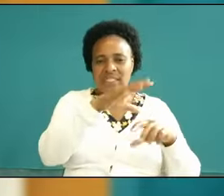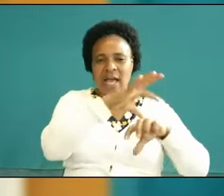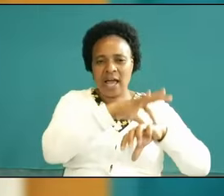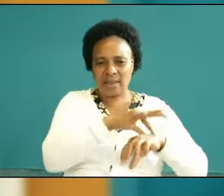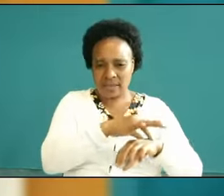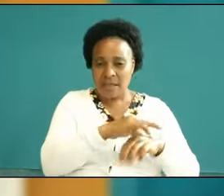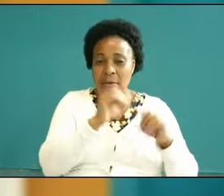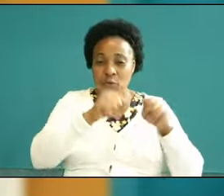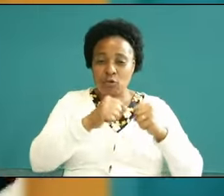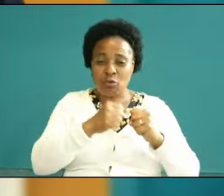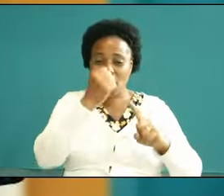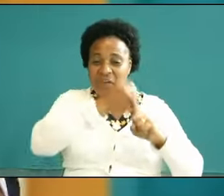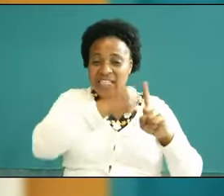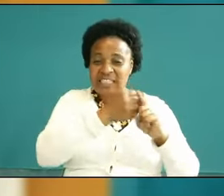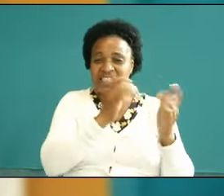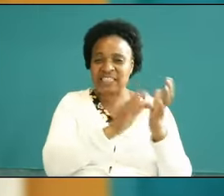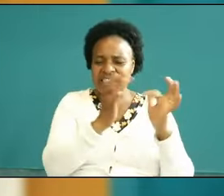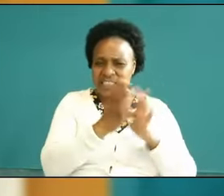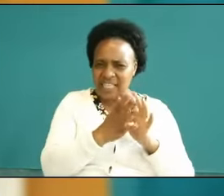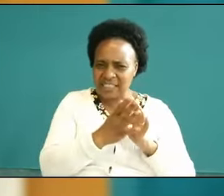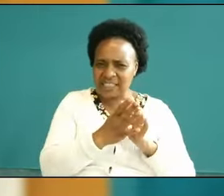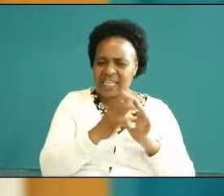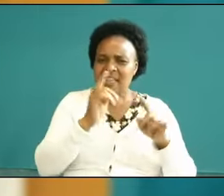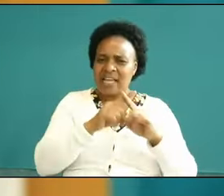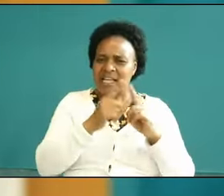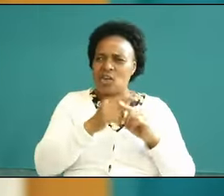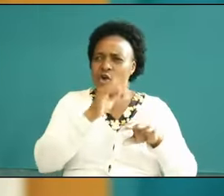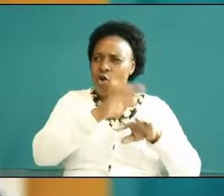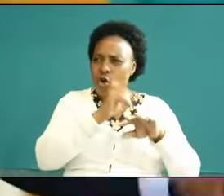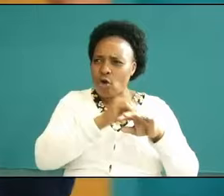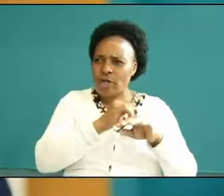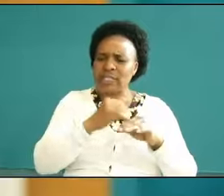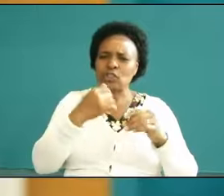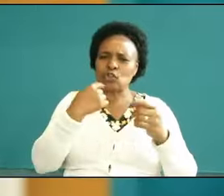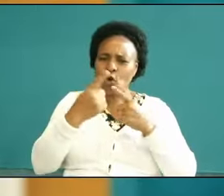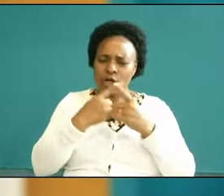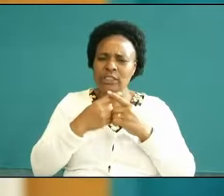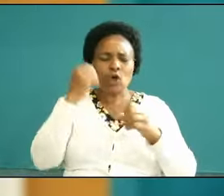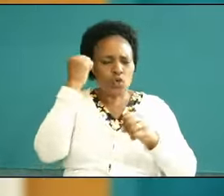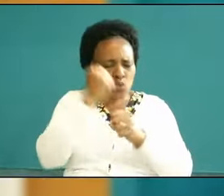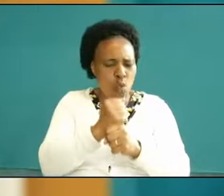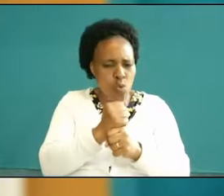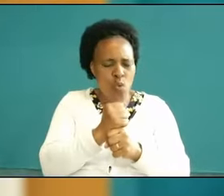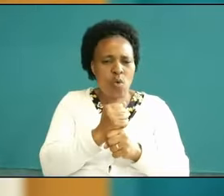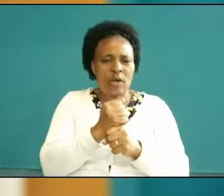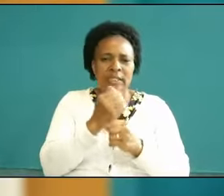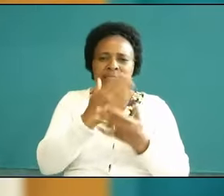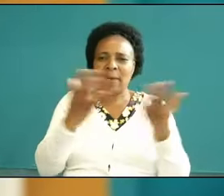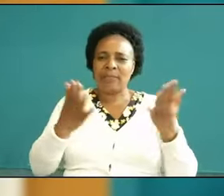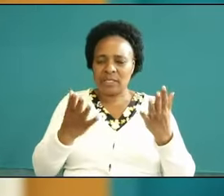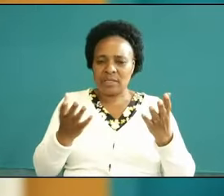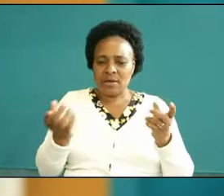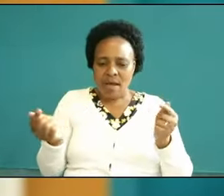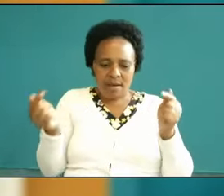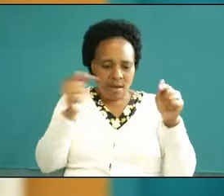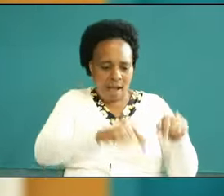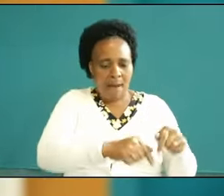were fighting Jesus calling Jesus names talking bad about him boom an evil day comes to them the